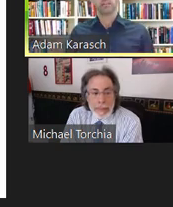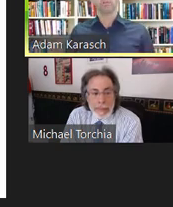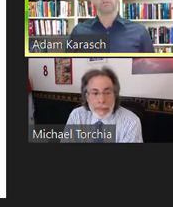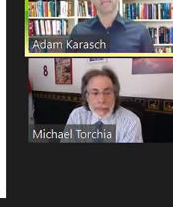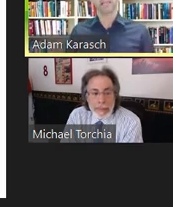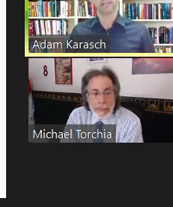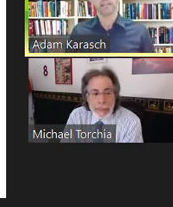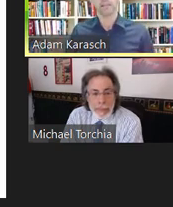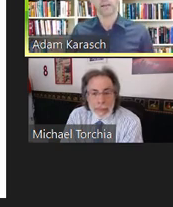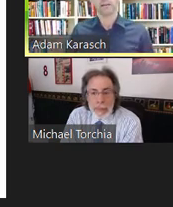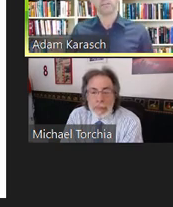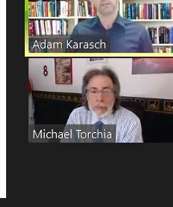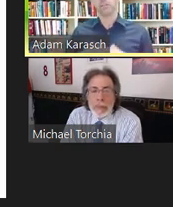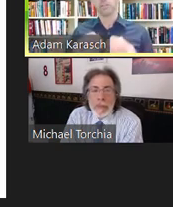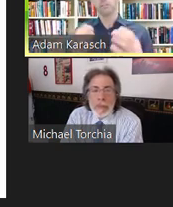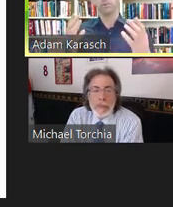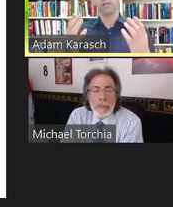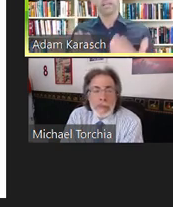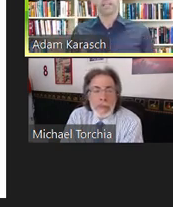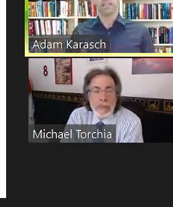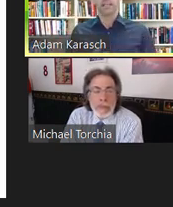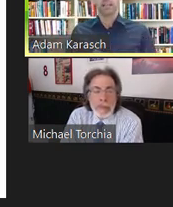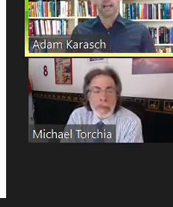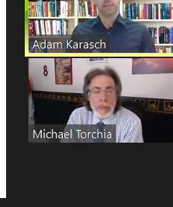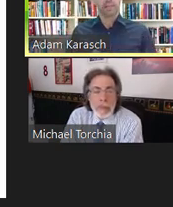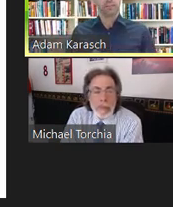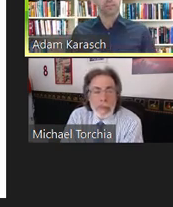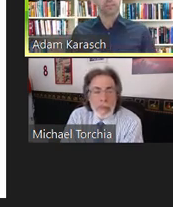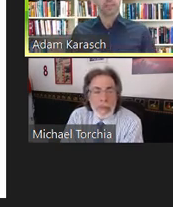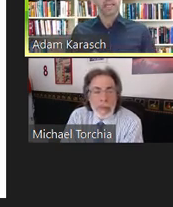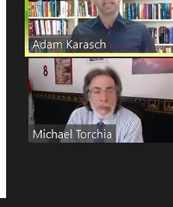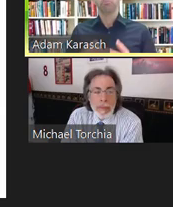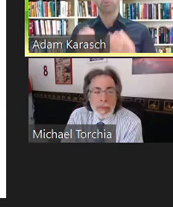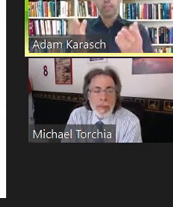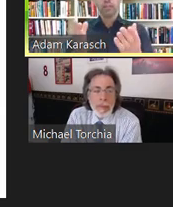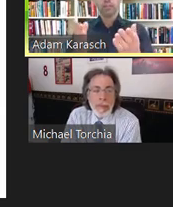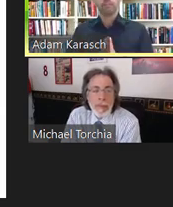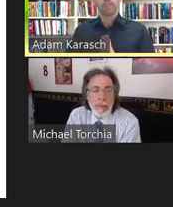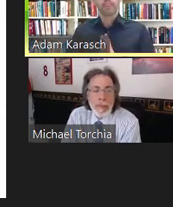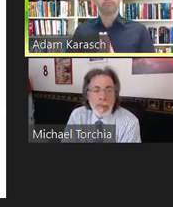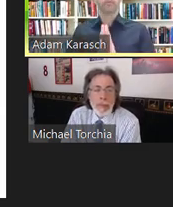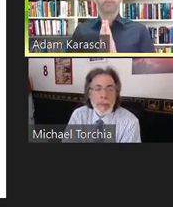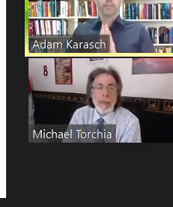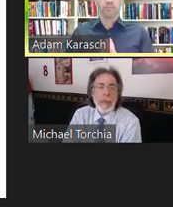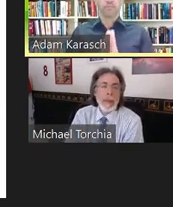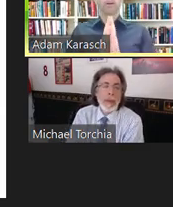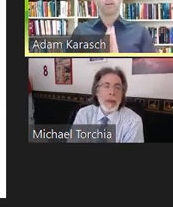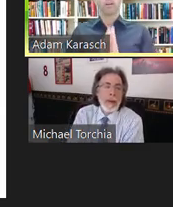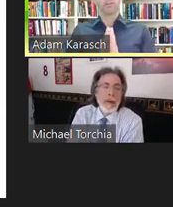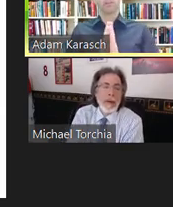domain, especially for ADA accommodations and, in particular, for the Deaf, the hard of hearing,